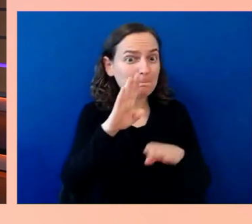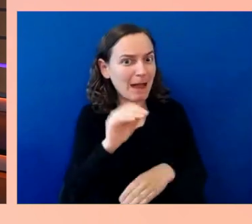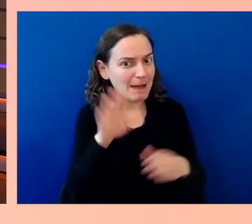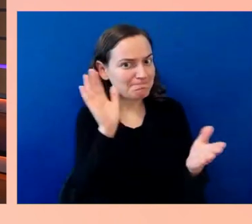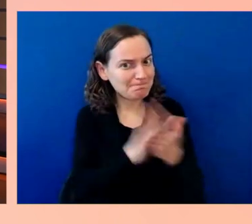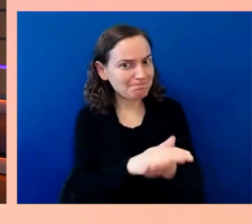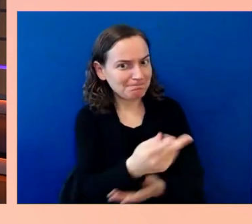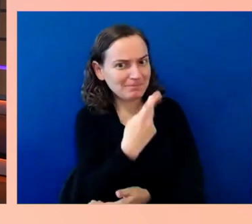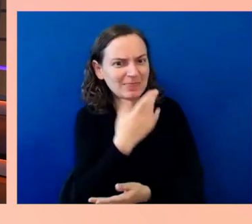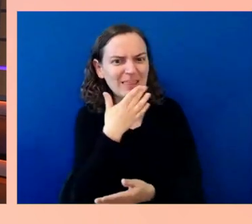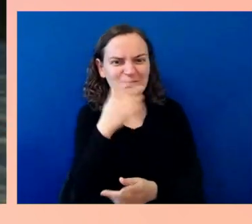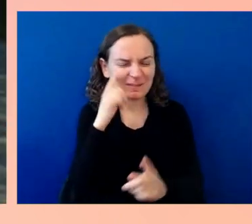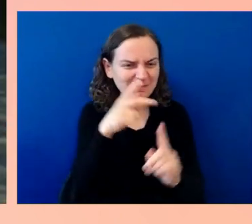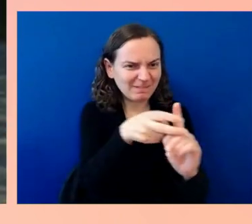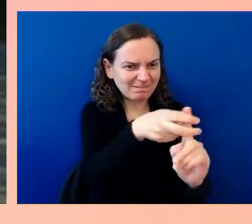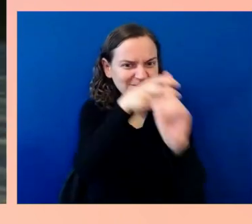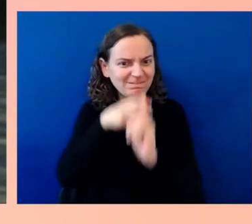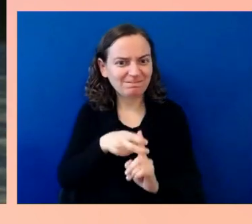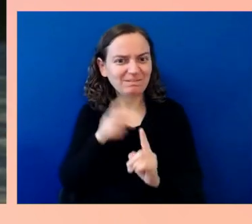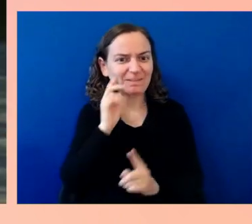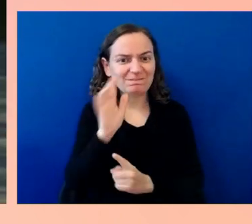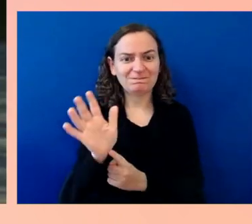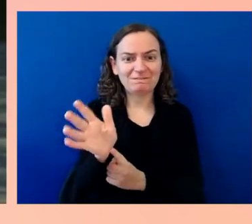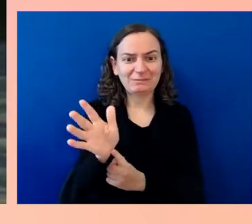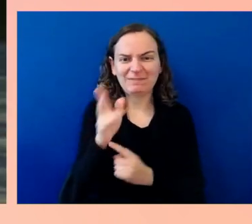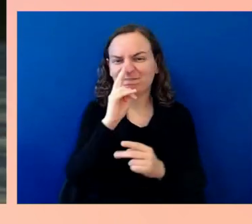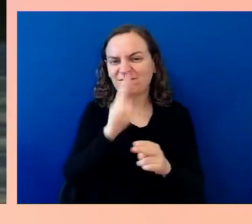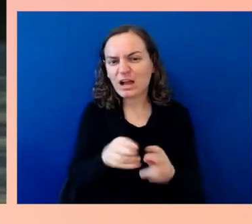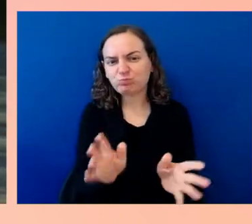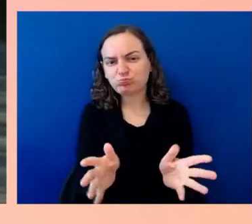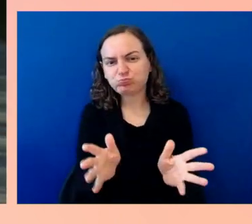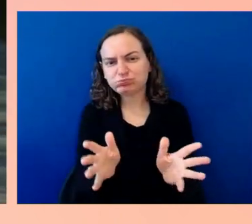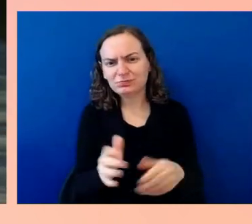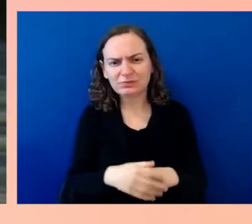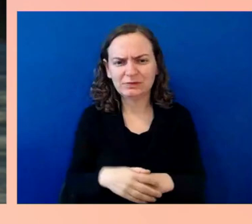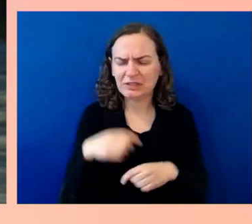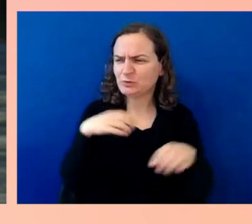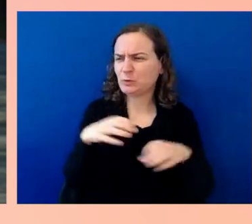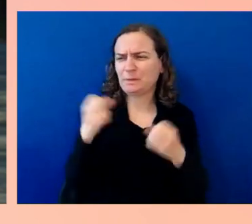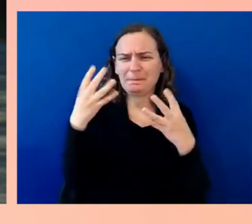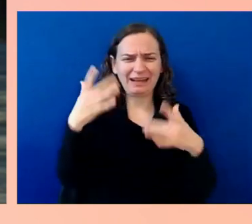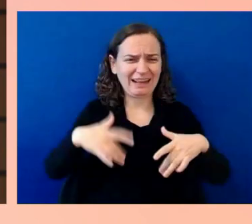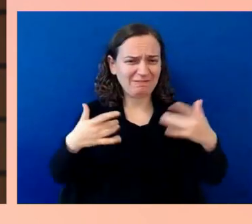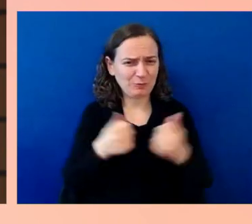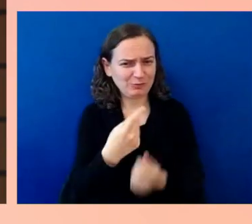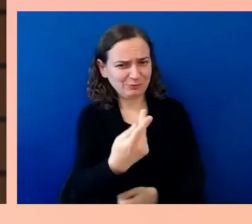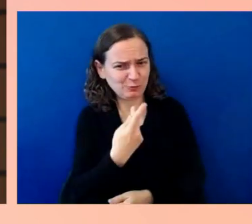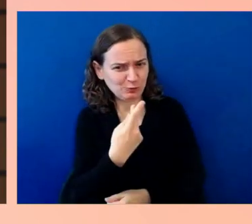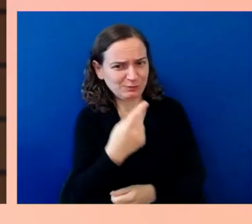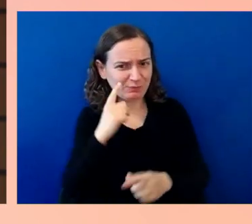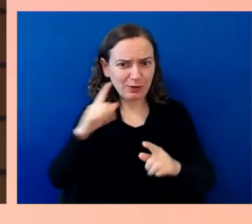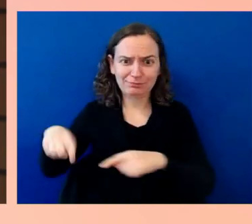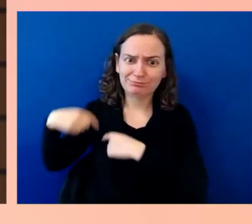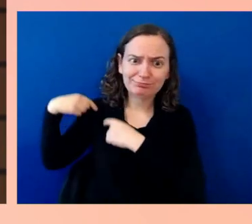I've been doing events with your team for a long time now. I've been so impressed with how much effort you-all put into making